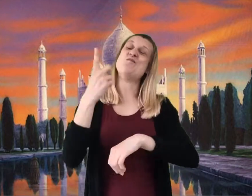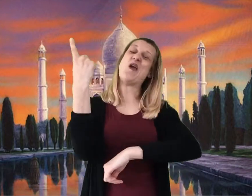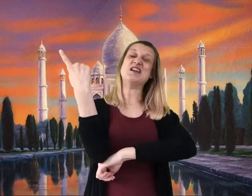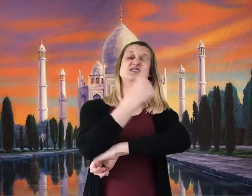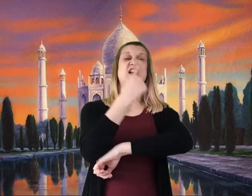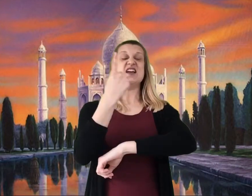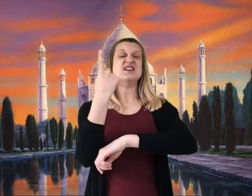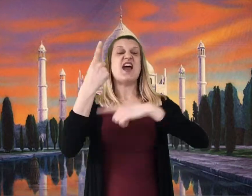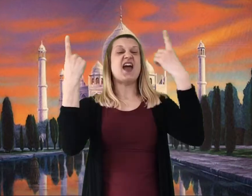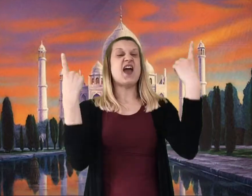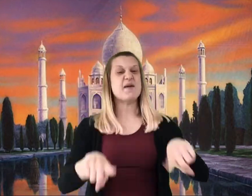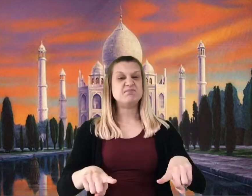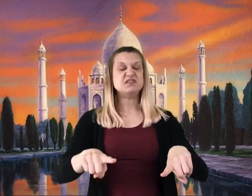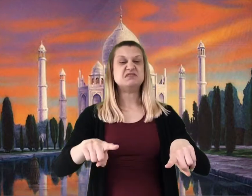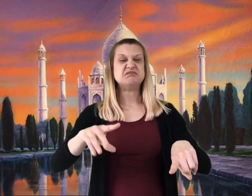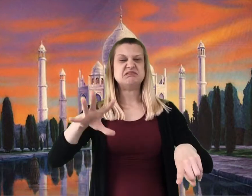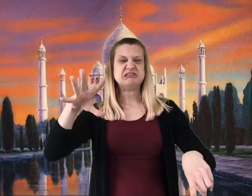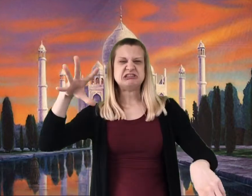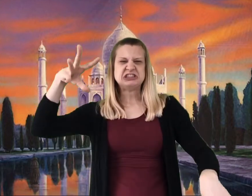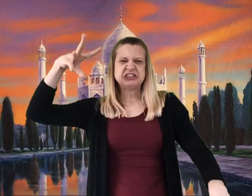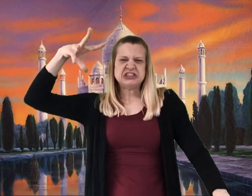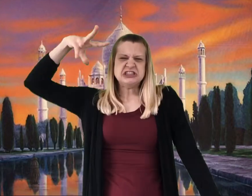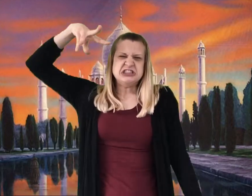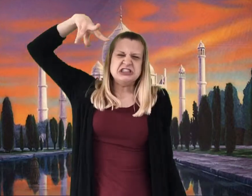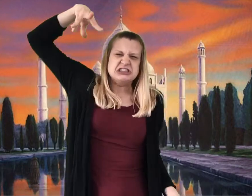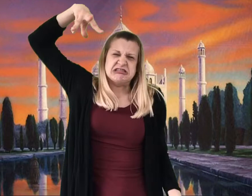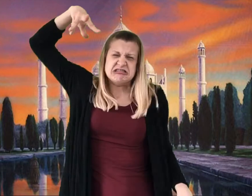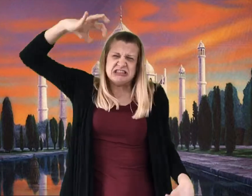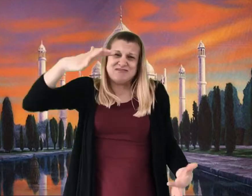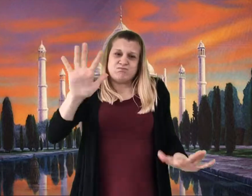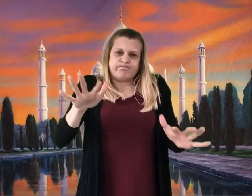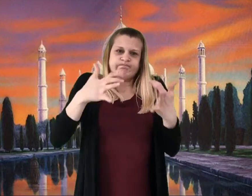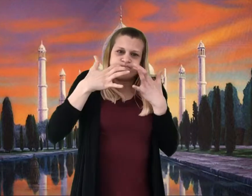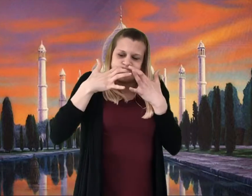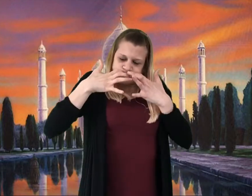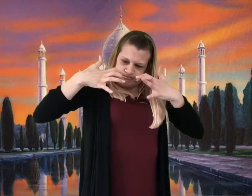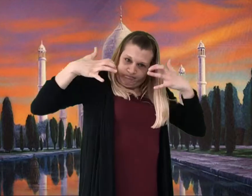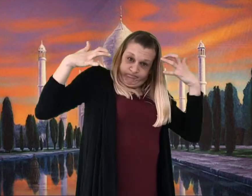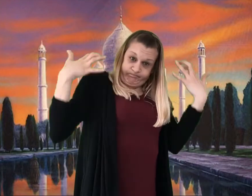came a very hot day with a boiling sun, and